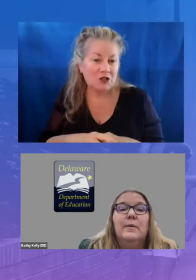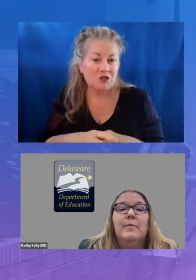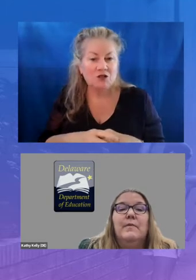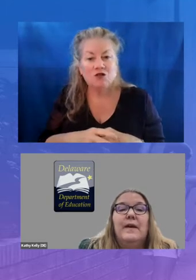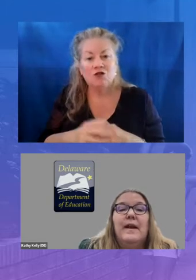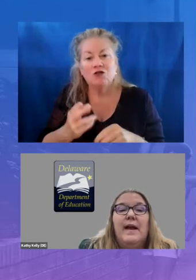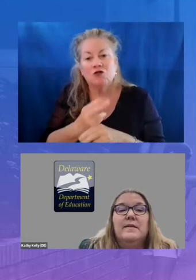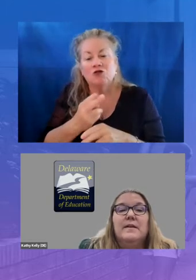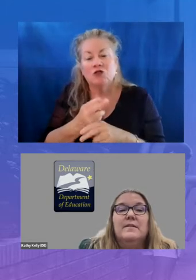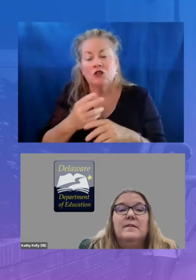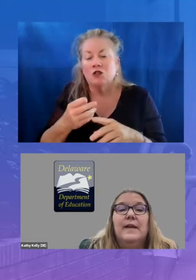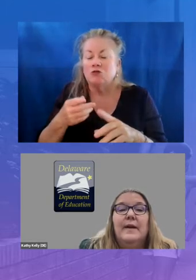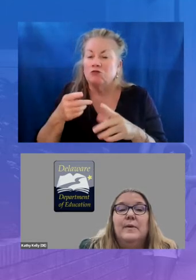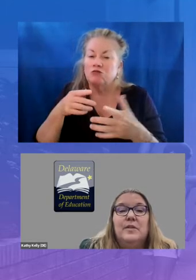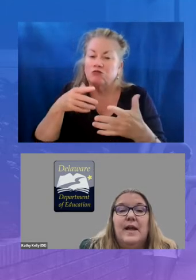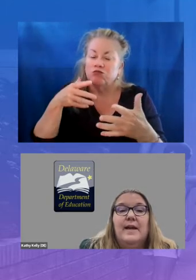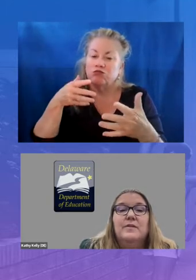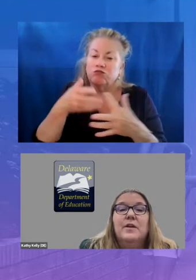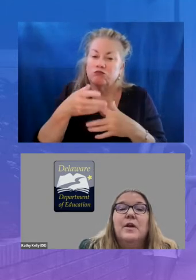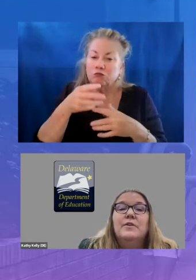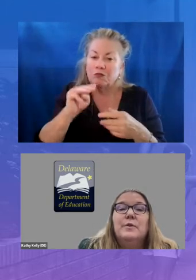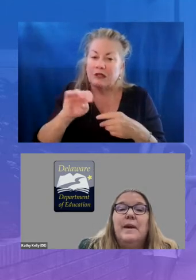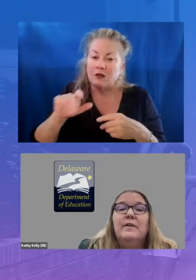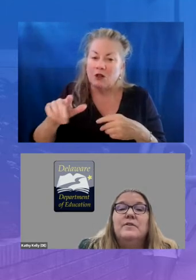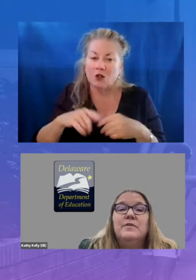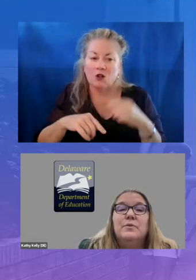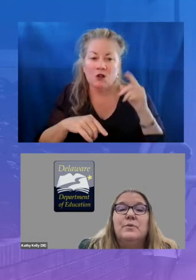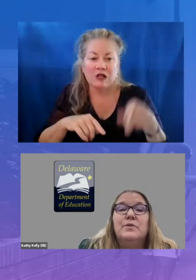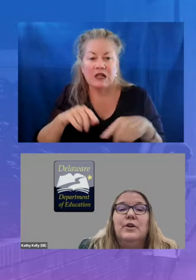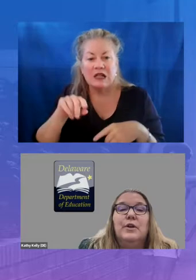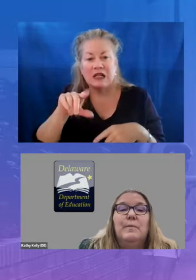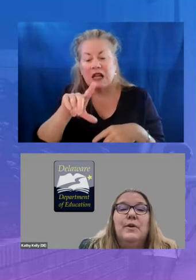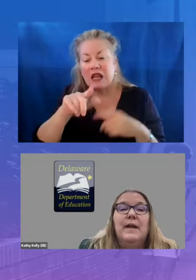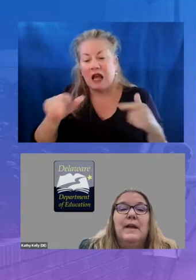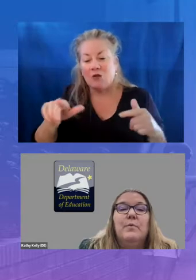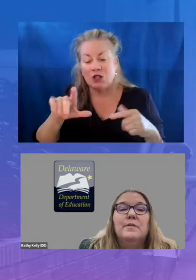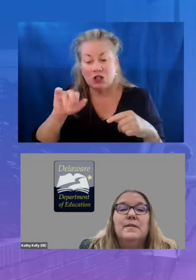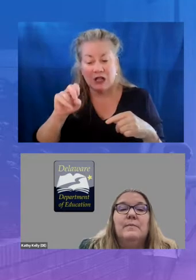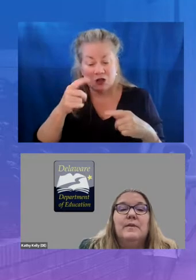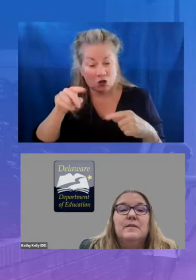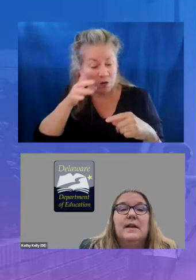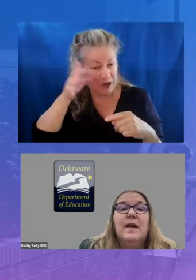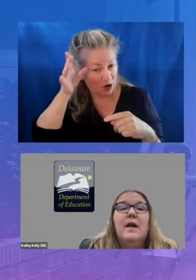provided access to language lines so parents and schools could communicate more seamlessly